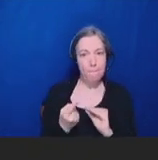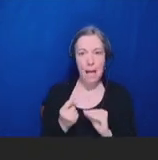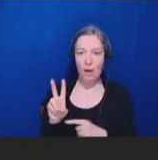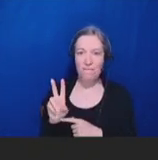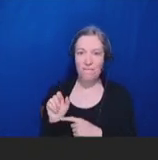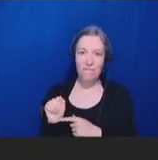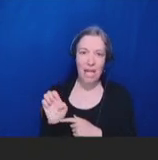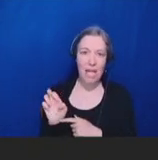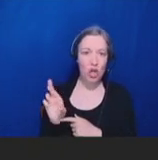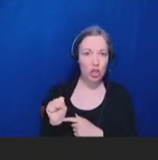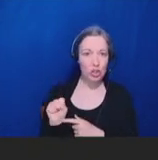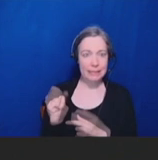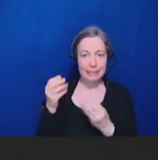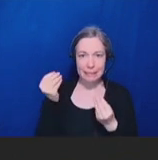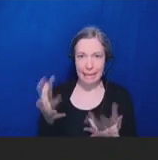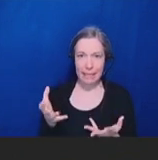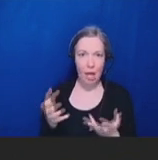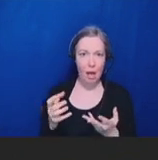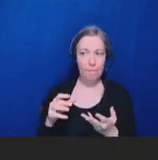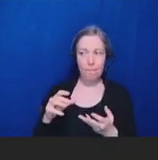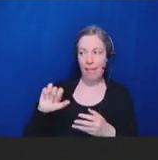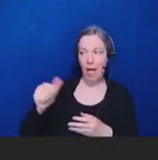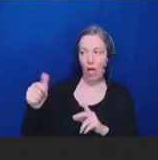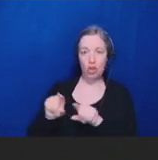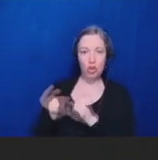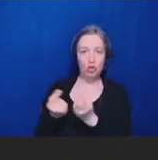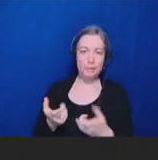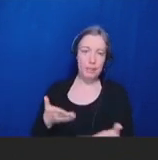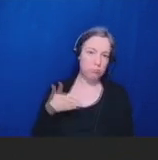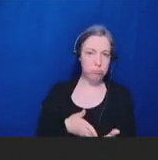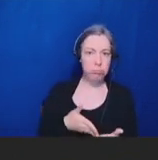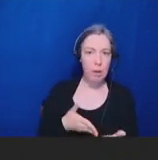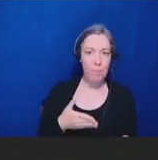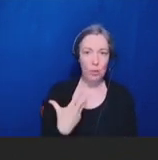oppose vaccines. I wonder if we could have a recommendation that that data be interpreted